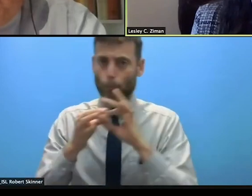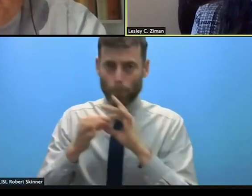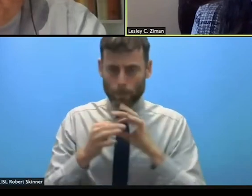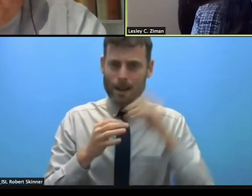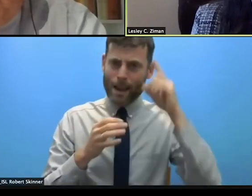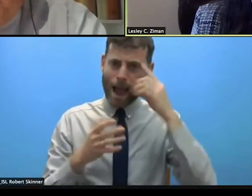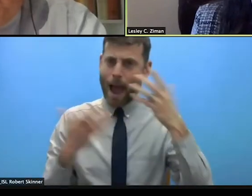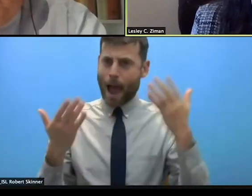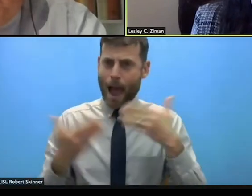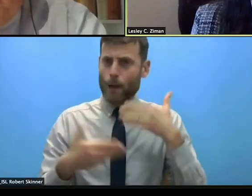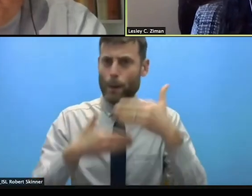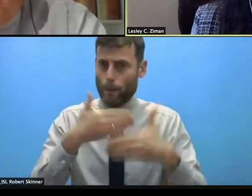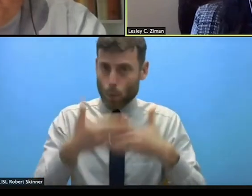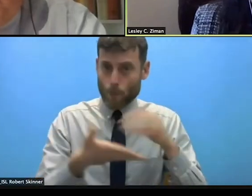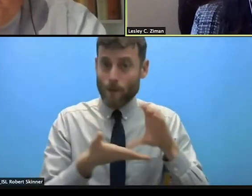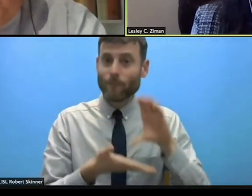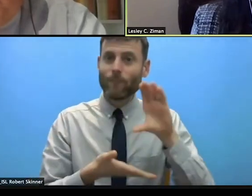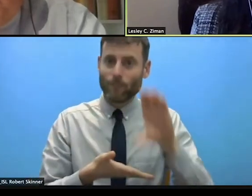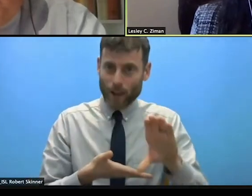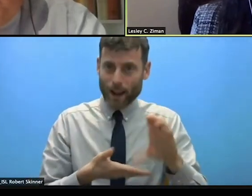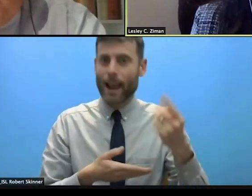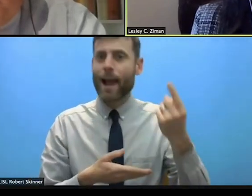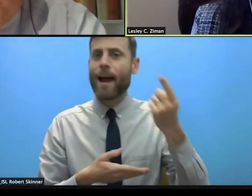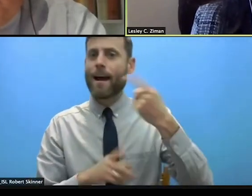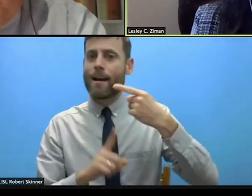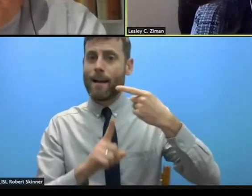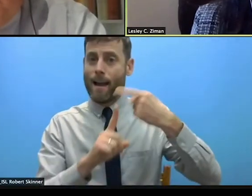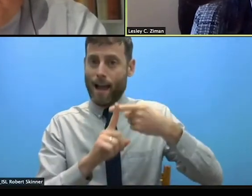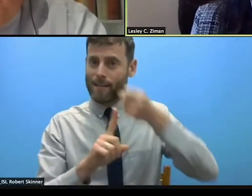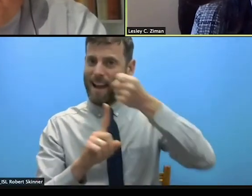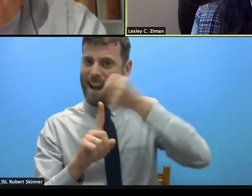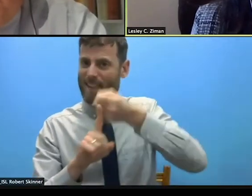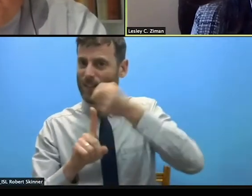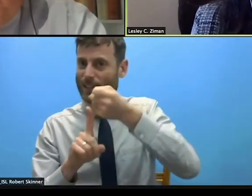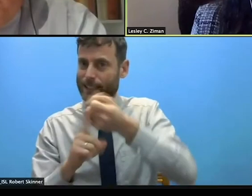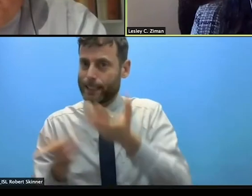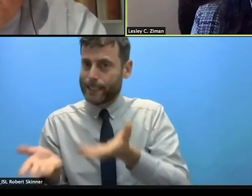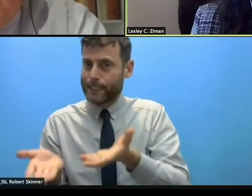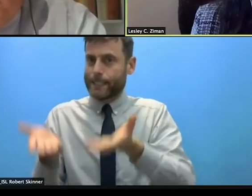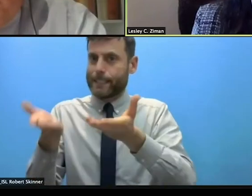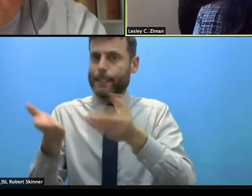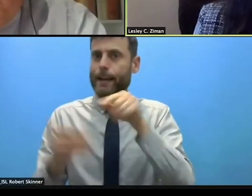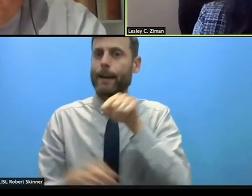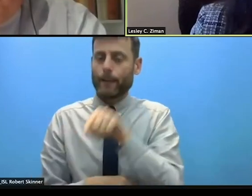both financing and advocacy in the year ahead. And I thank the Global Protection Cluster and all the